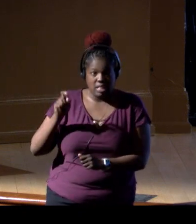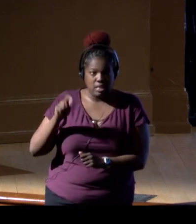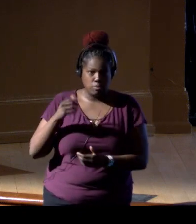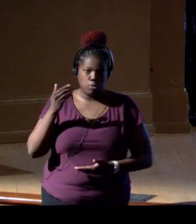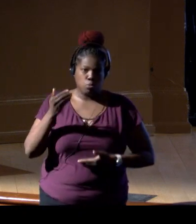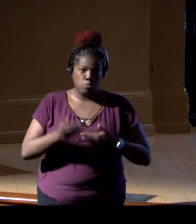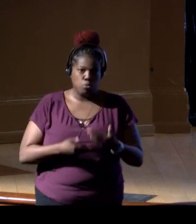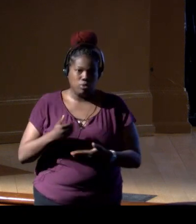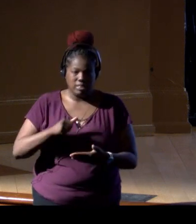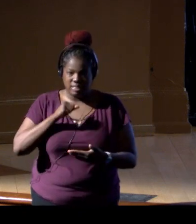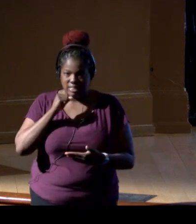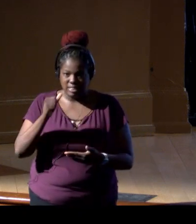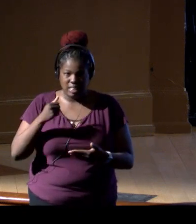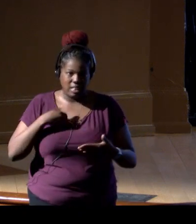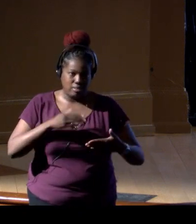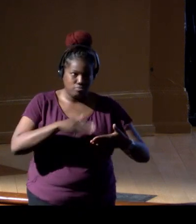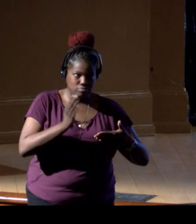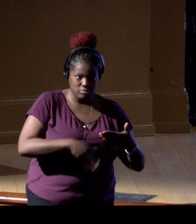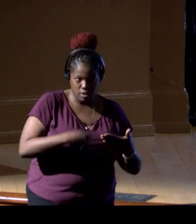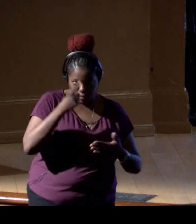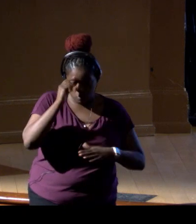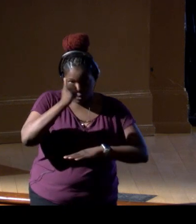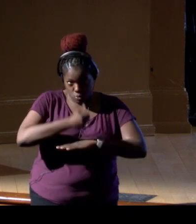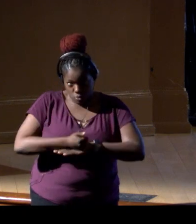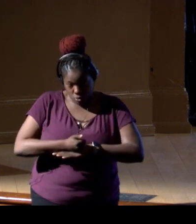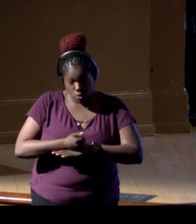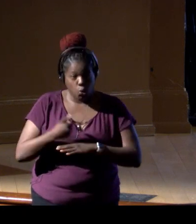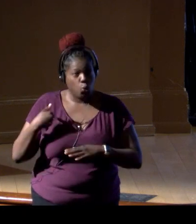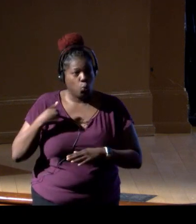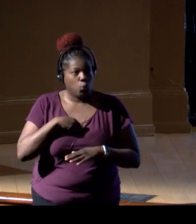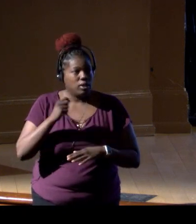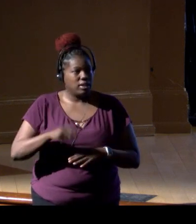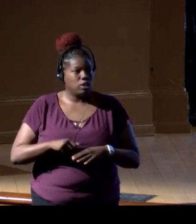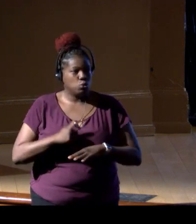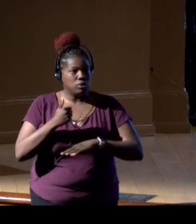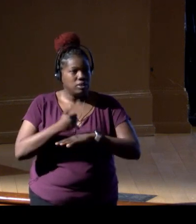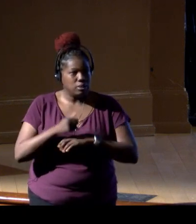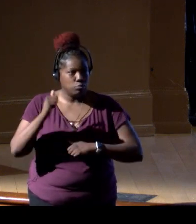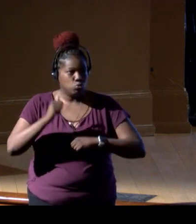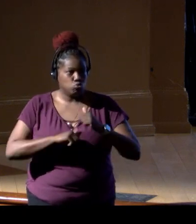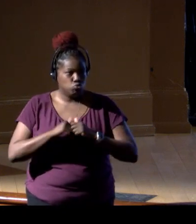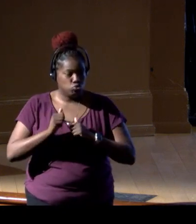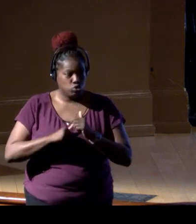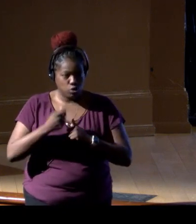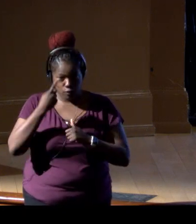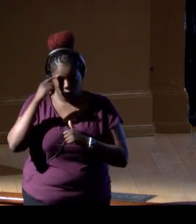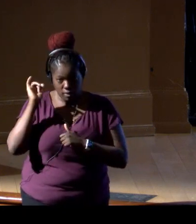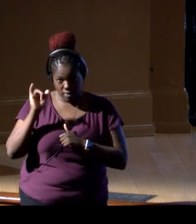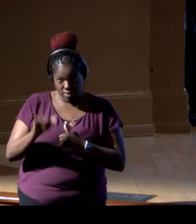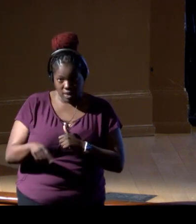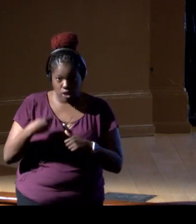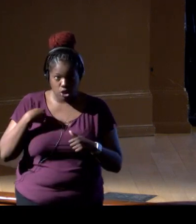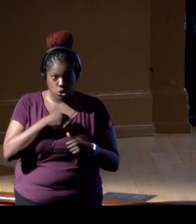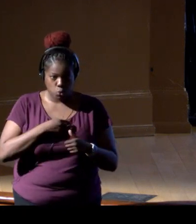not an endpoint, that implementation. So we're gonna have to set up kind of that structure for that as we move forward,